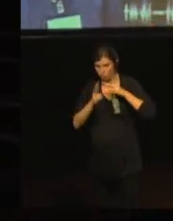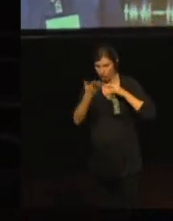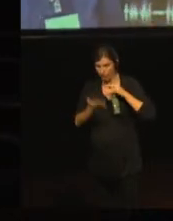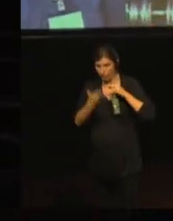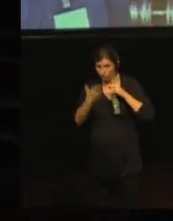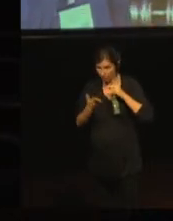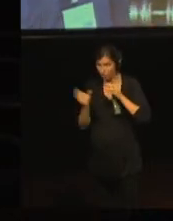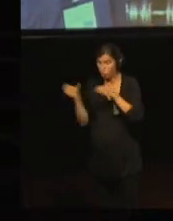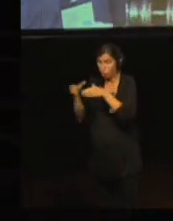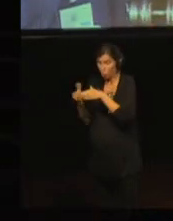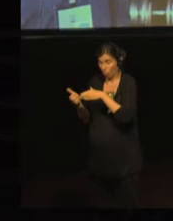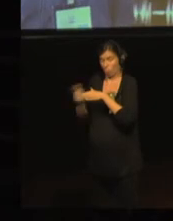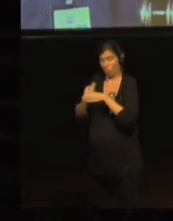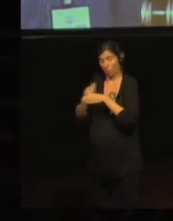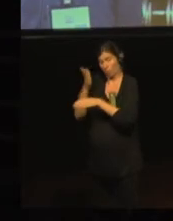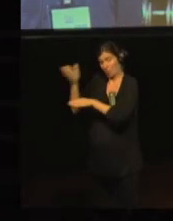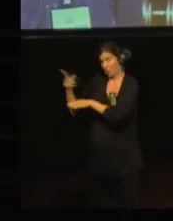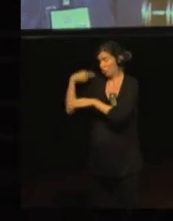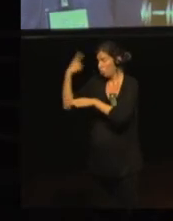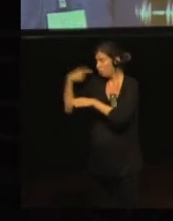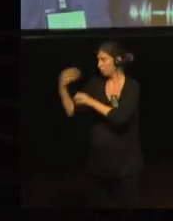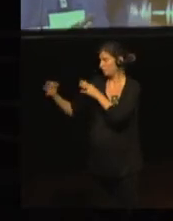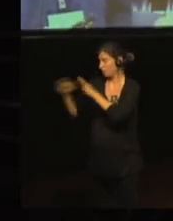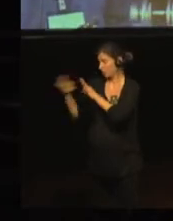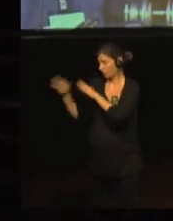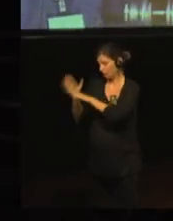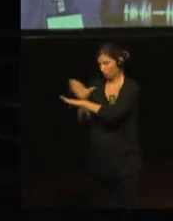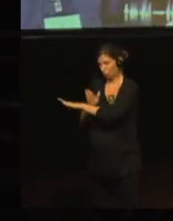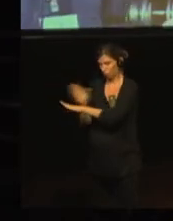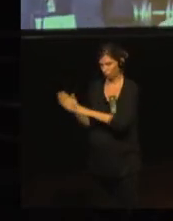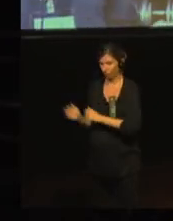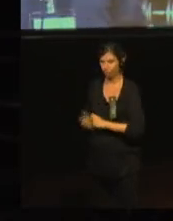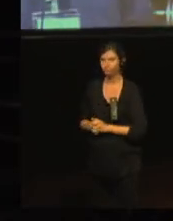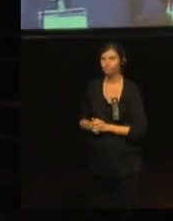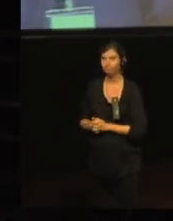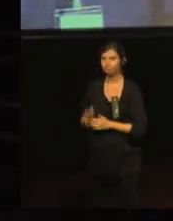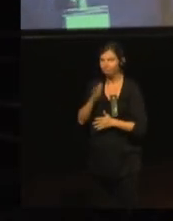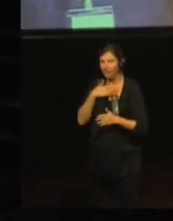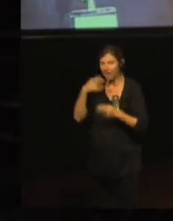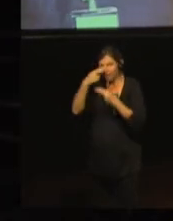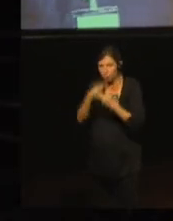We wanted to describe to the audience why we think this is an important data collection.